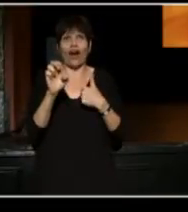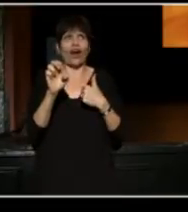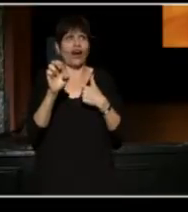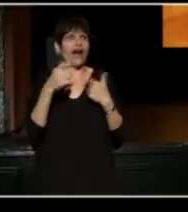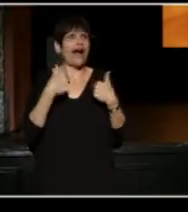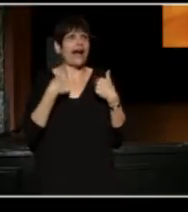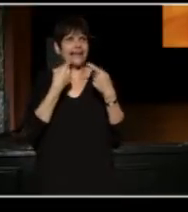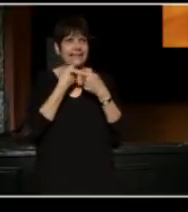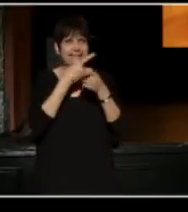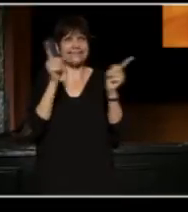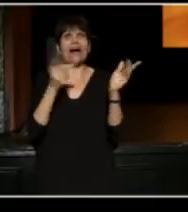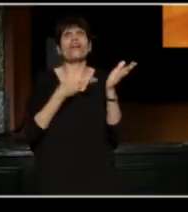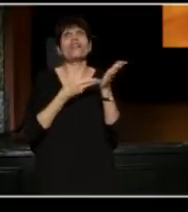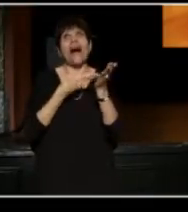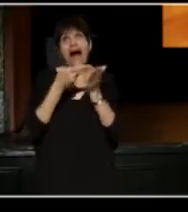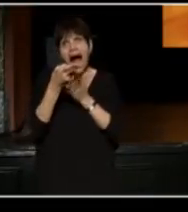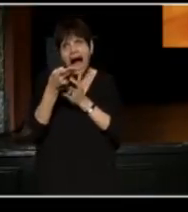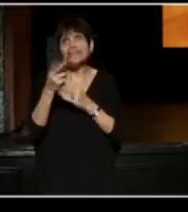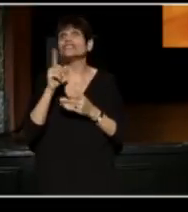the honest to God truth in my job